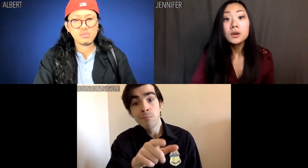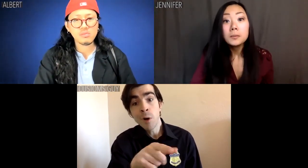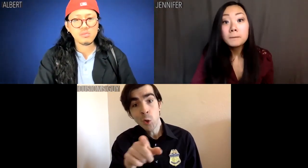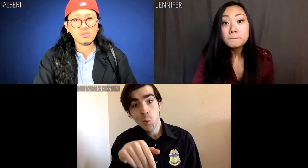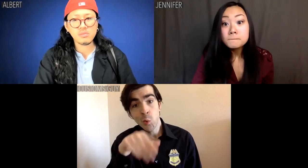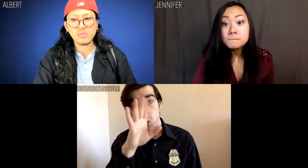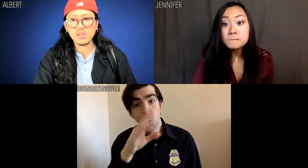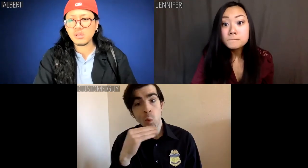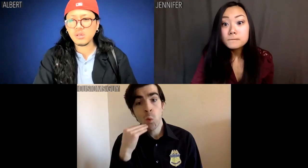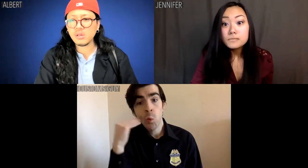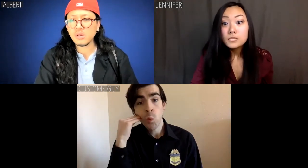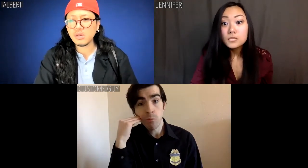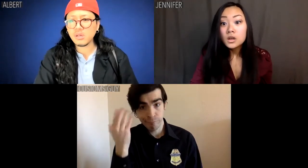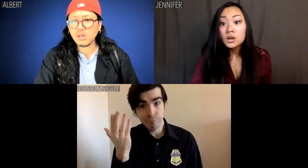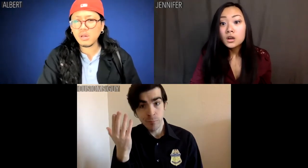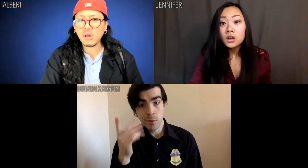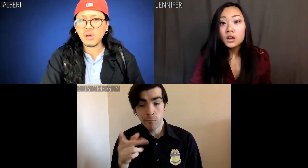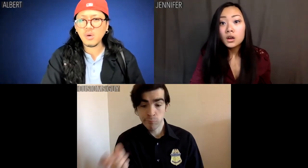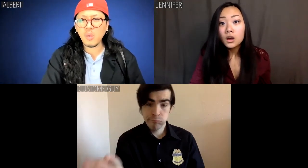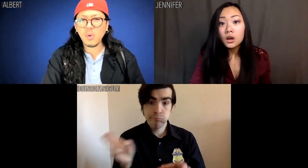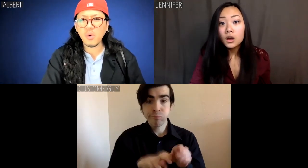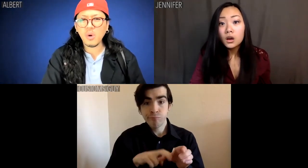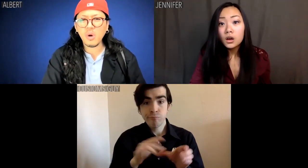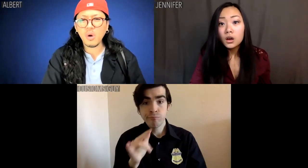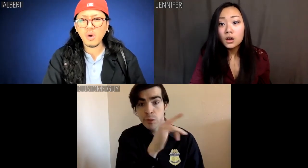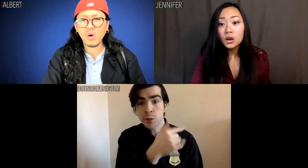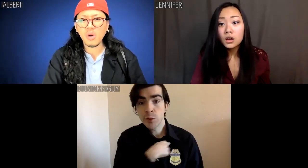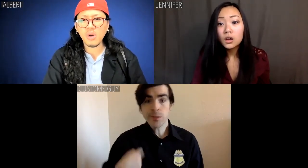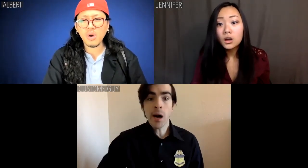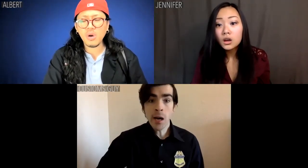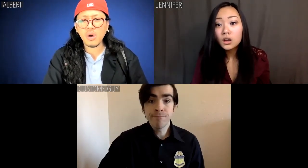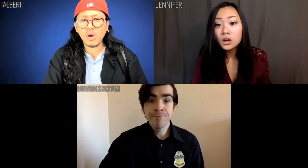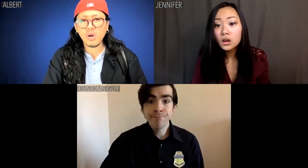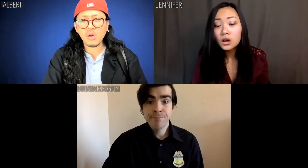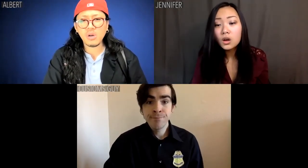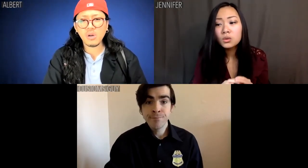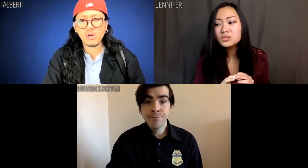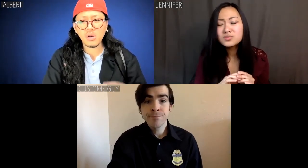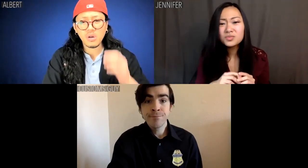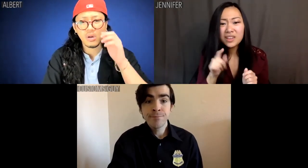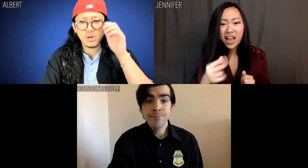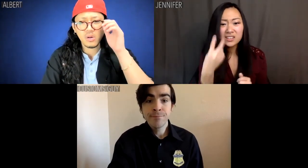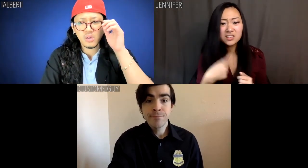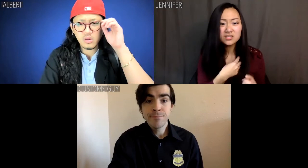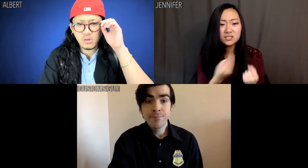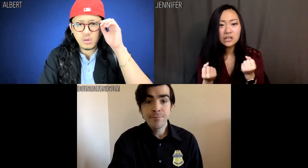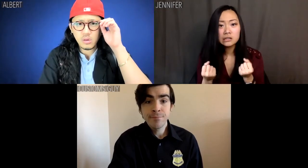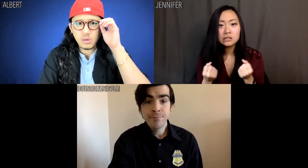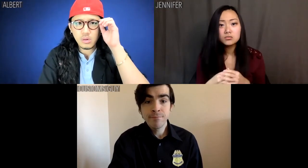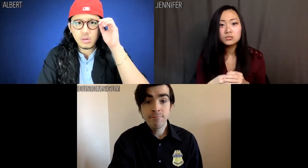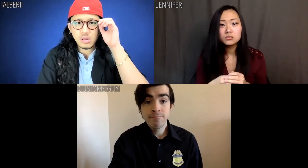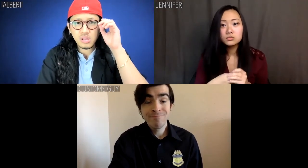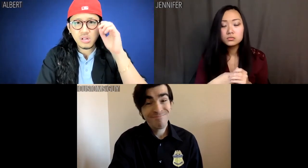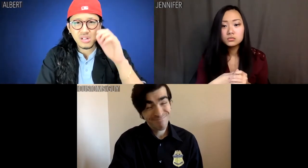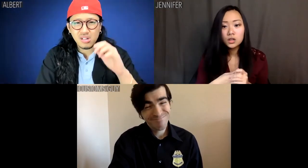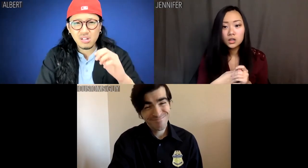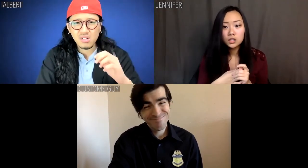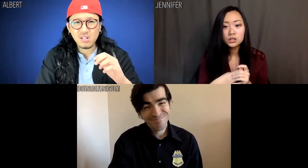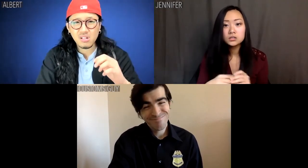Customs guy: Oh, you're going home, all right. On the next flight to China. Jennifer: Oh, you can hear us whispering.